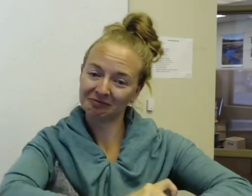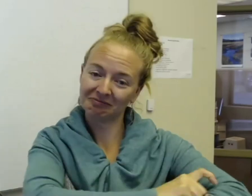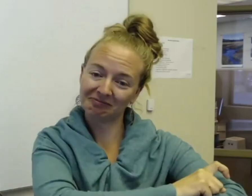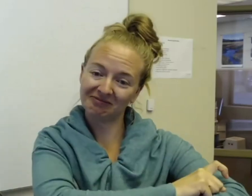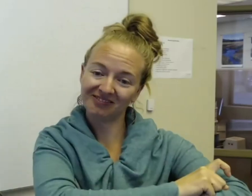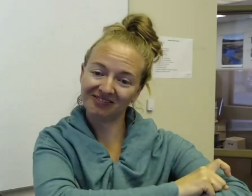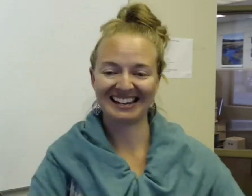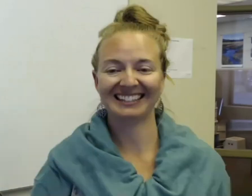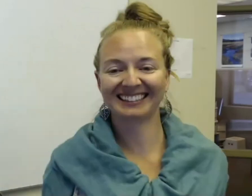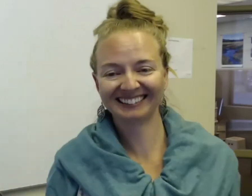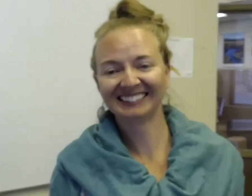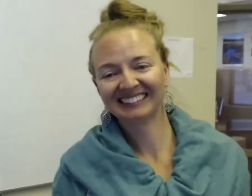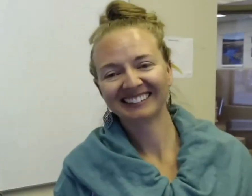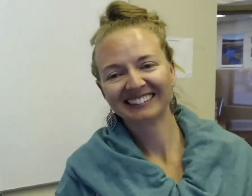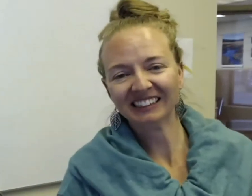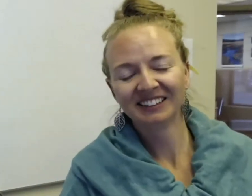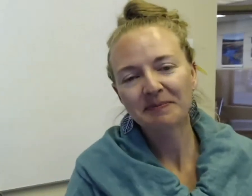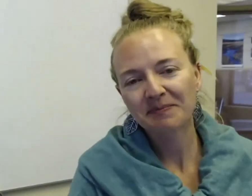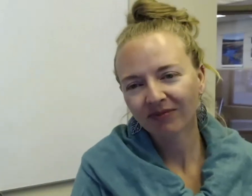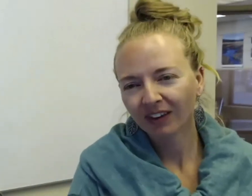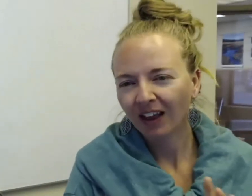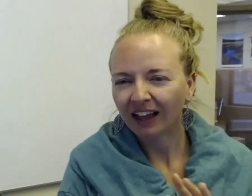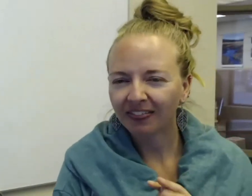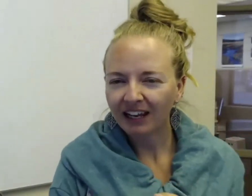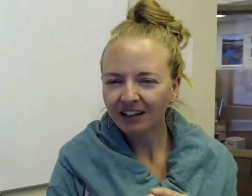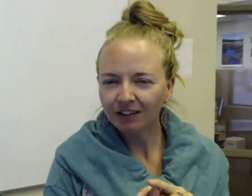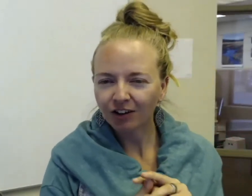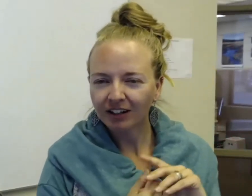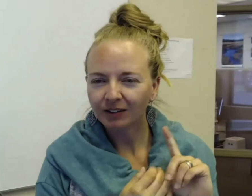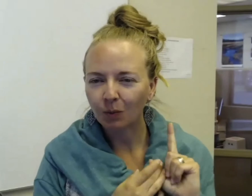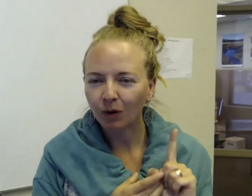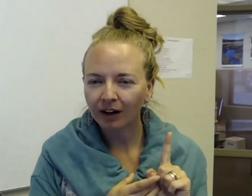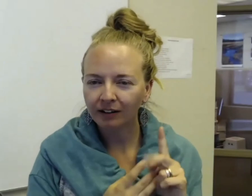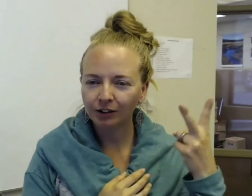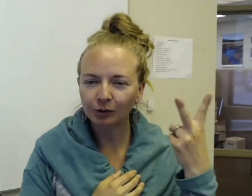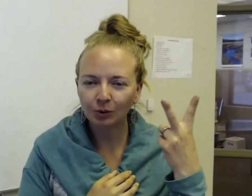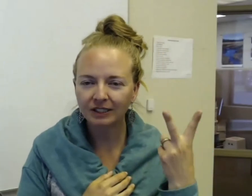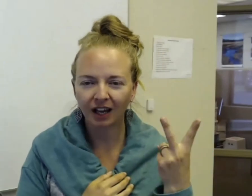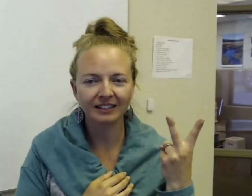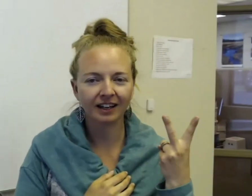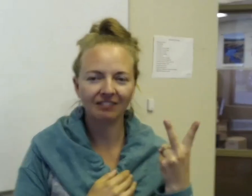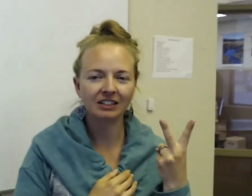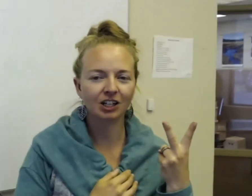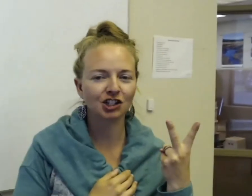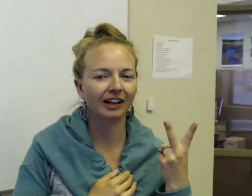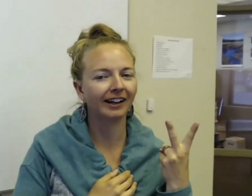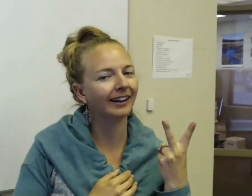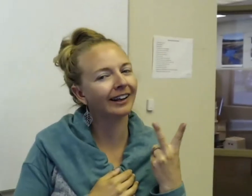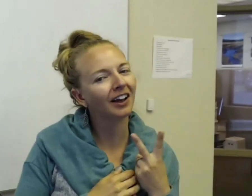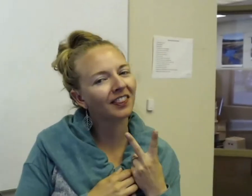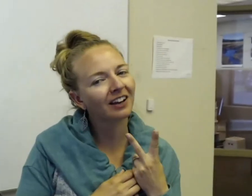Nice! I think there is one or two more signs I haven't touched on yet. I cannot think of